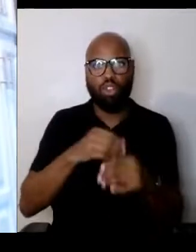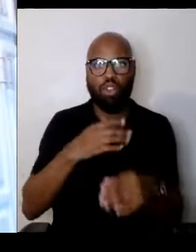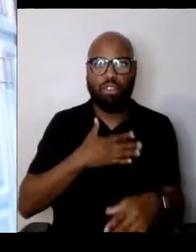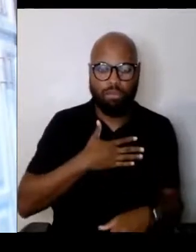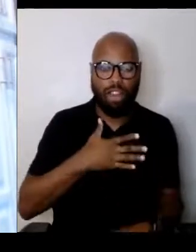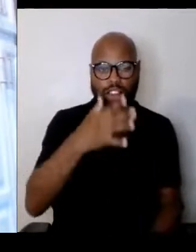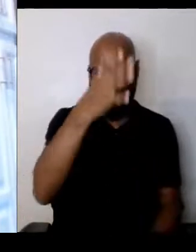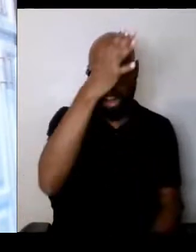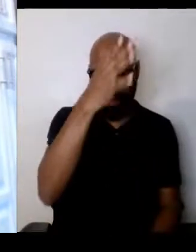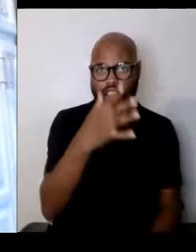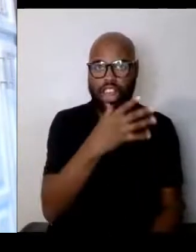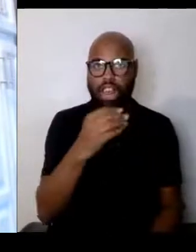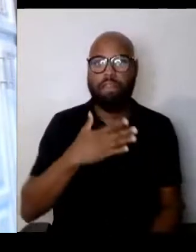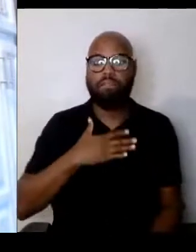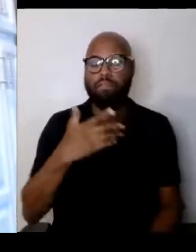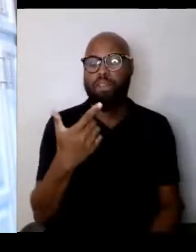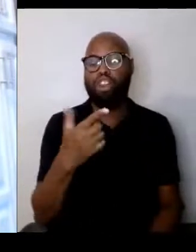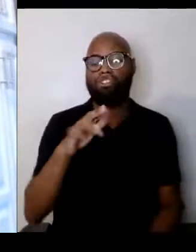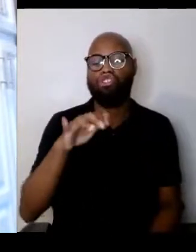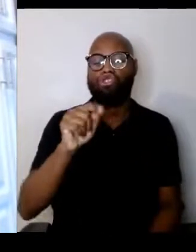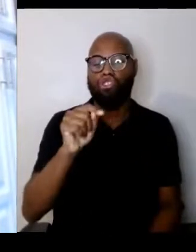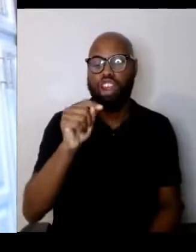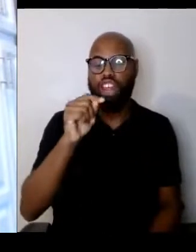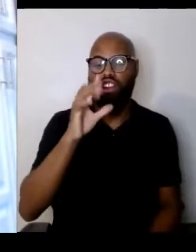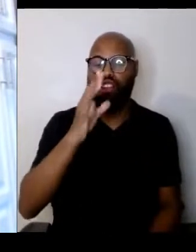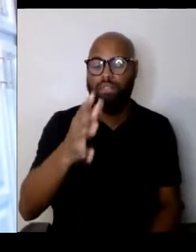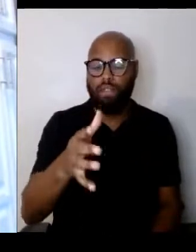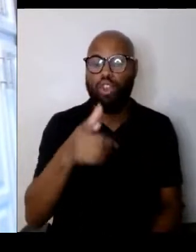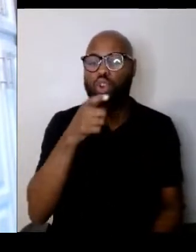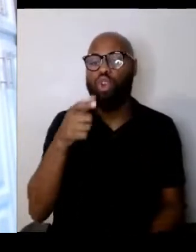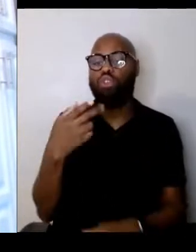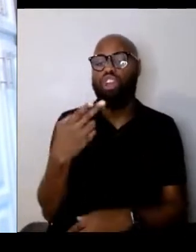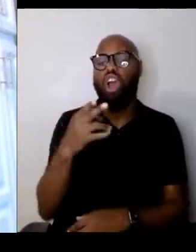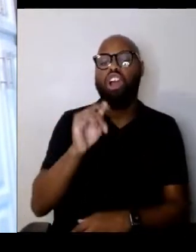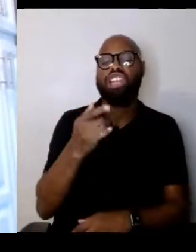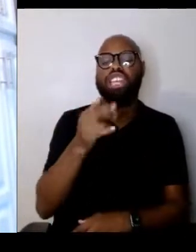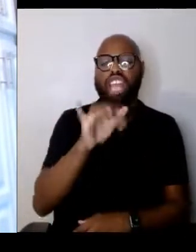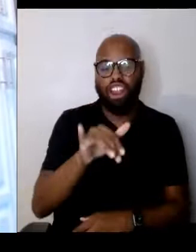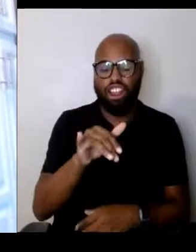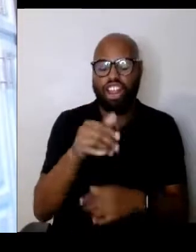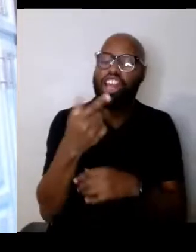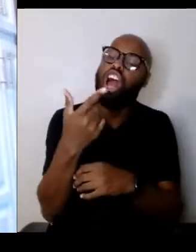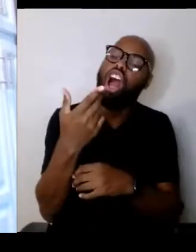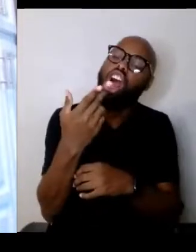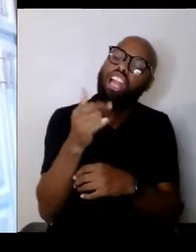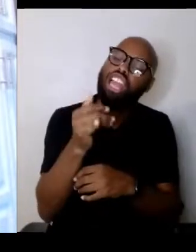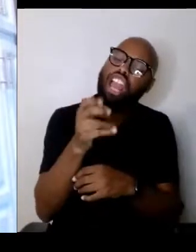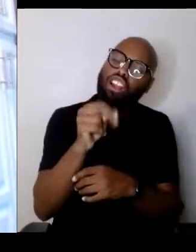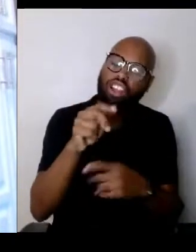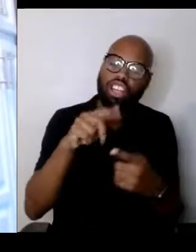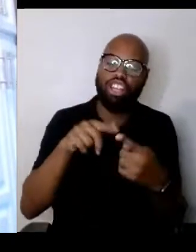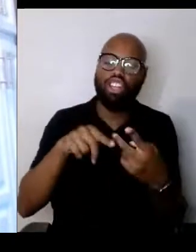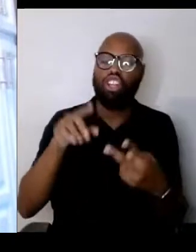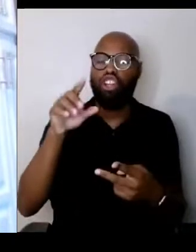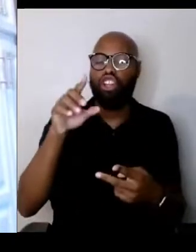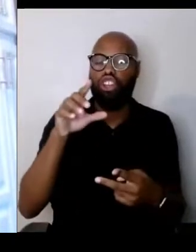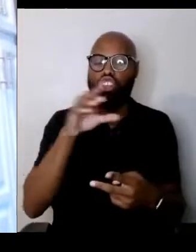who was a Hungarian, Christian, Catholic, Roman Catholic who happened to have been married to a Jew